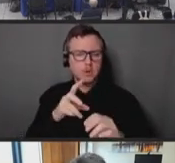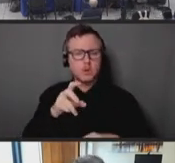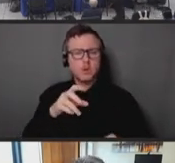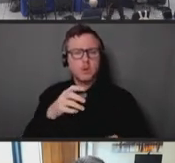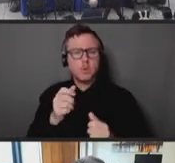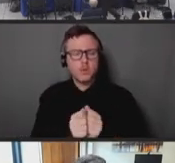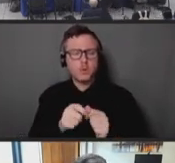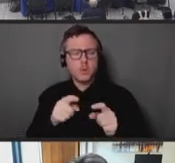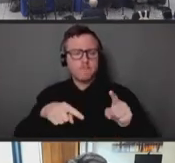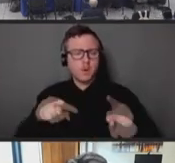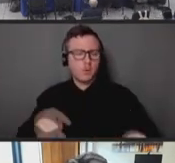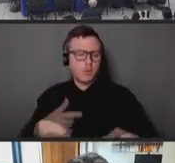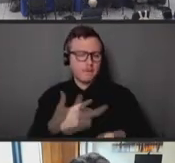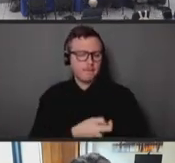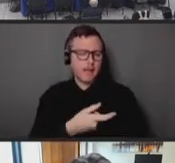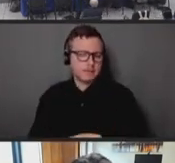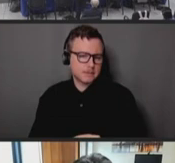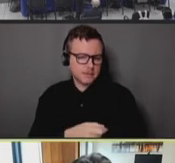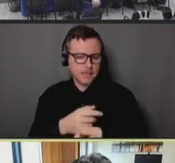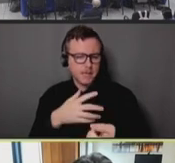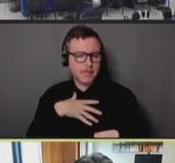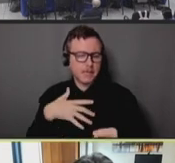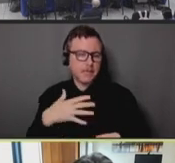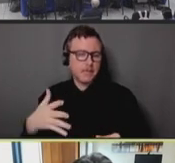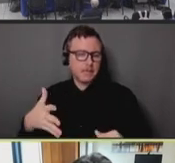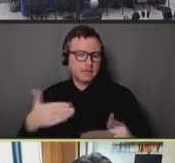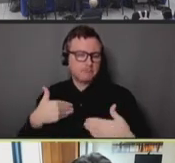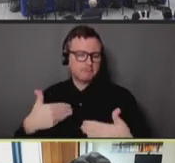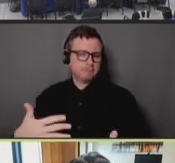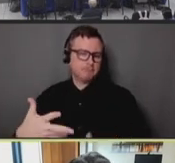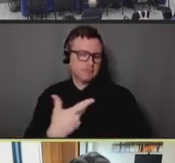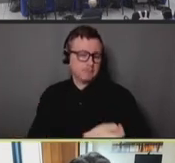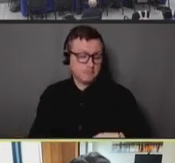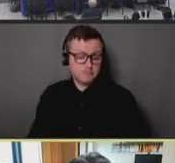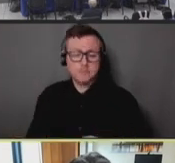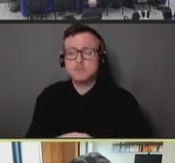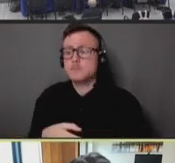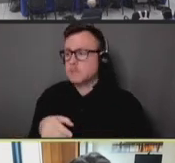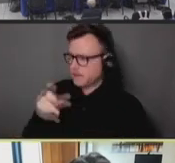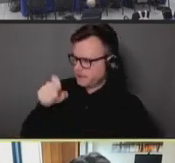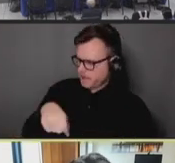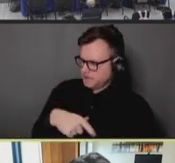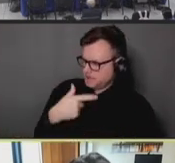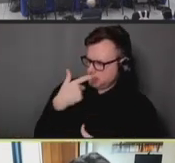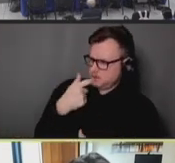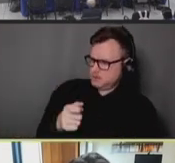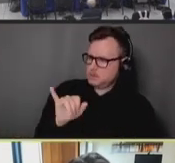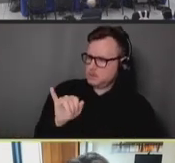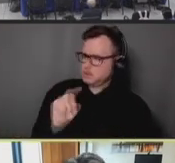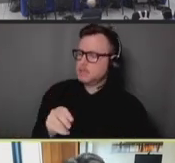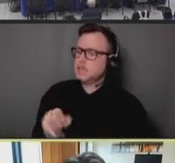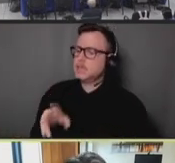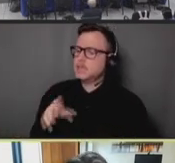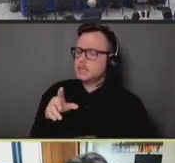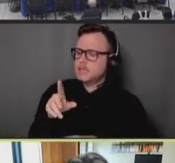Ashwin Vasan: Yeah, that's a great question, John. Similar to COVID, we do see